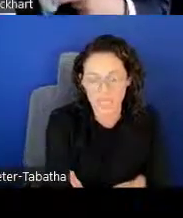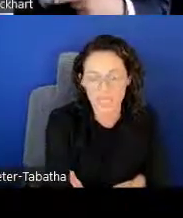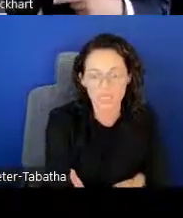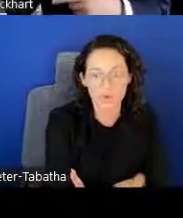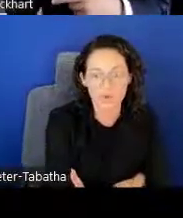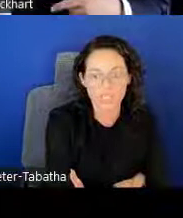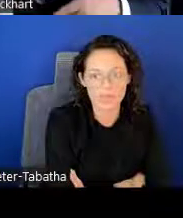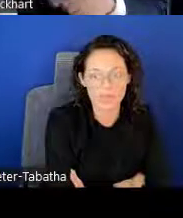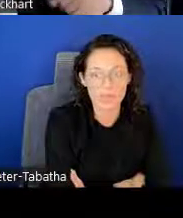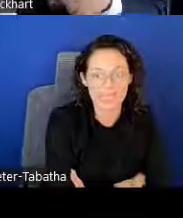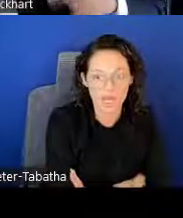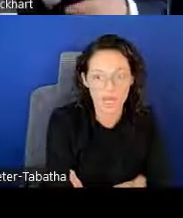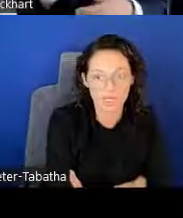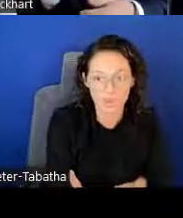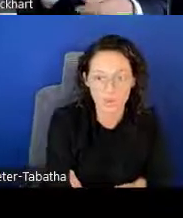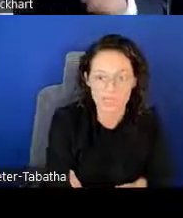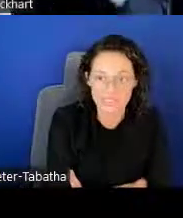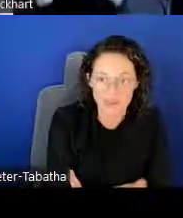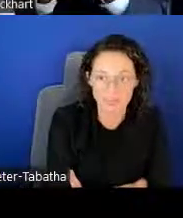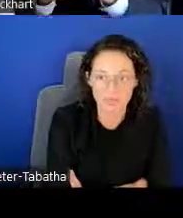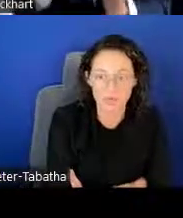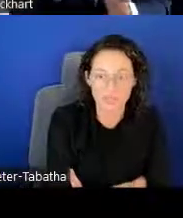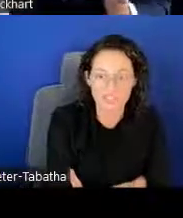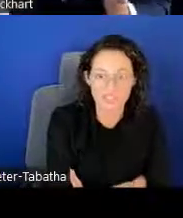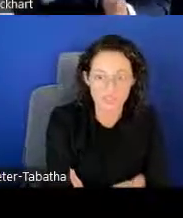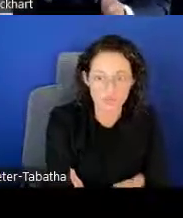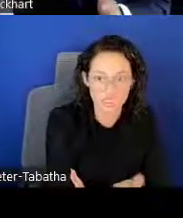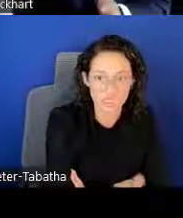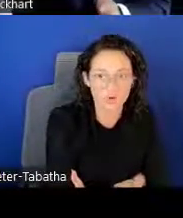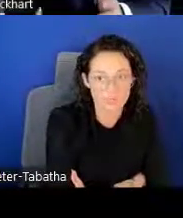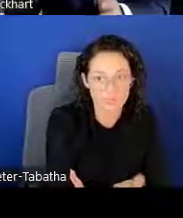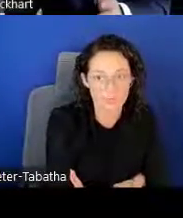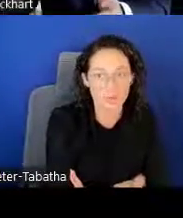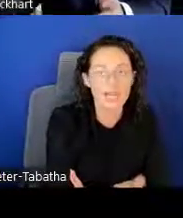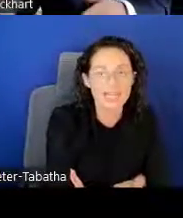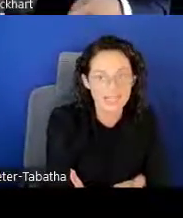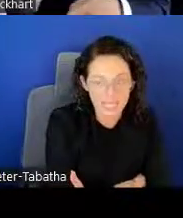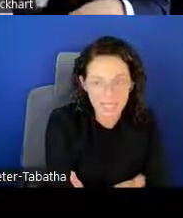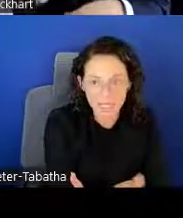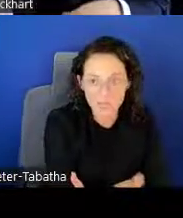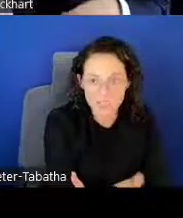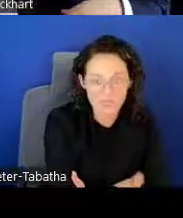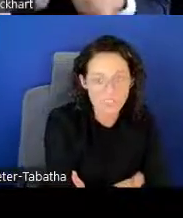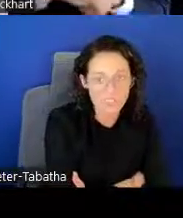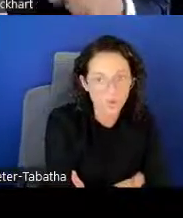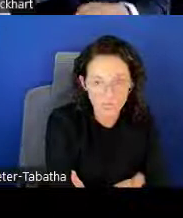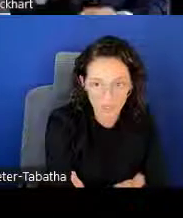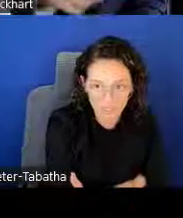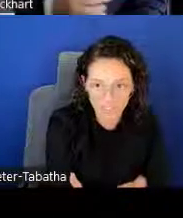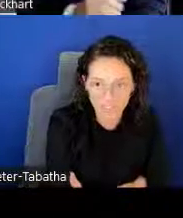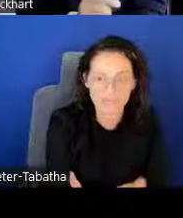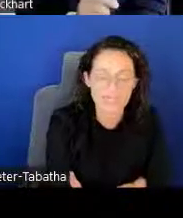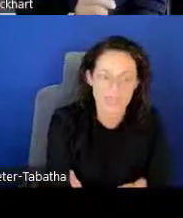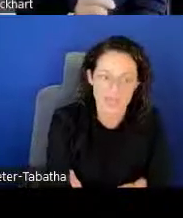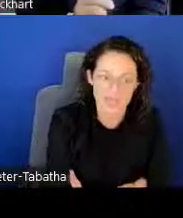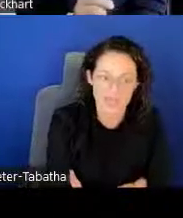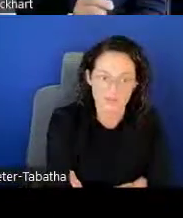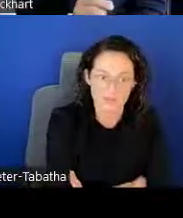Any loans that are from a non-US government or institution, for example Canada, which we see quite often, is not covered.